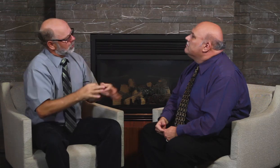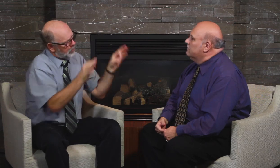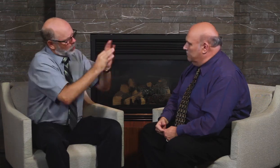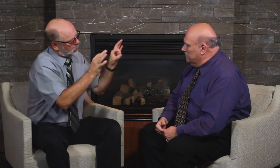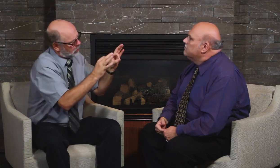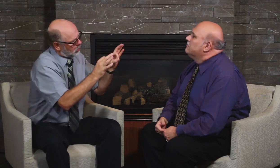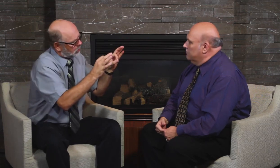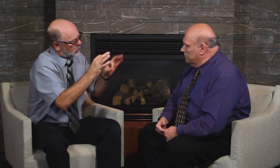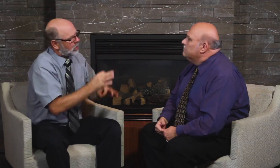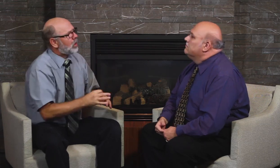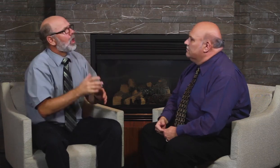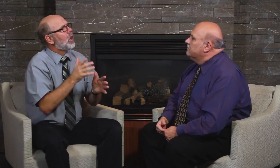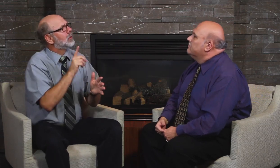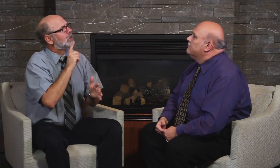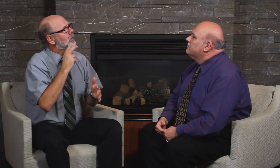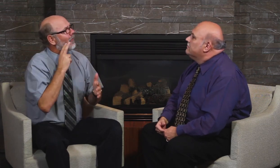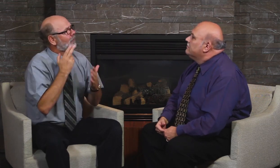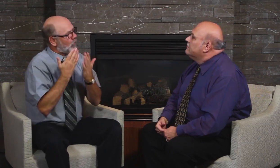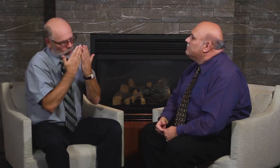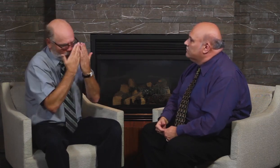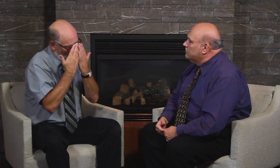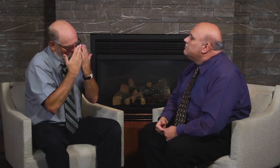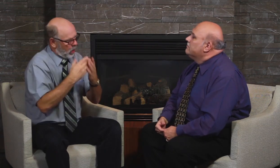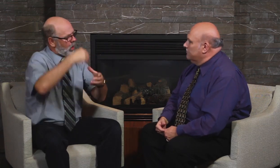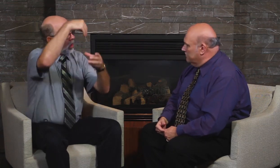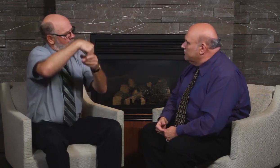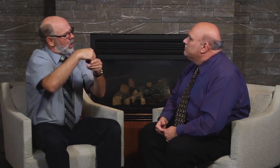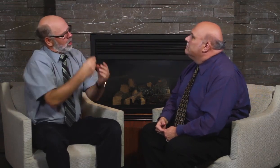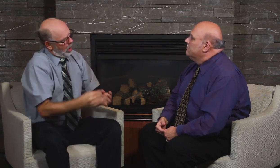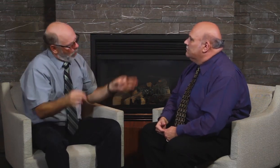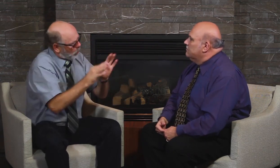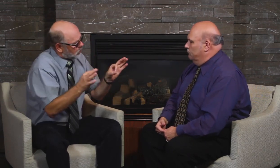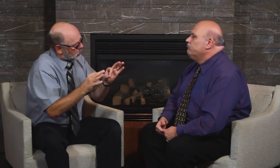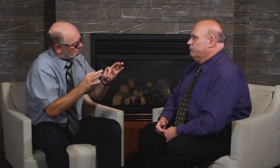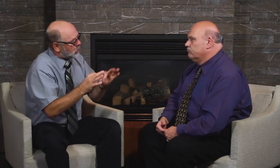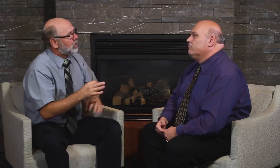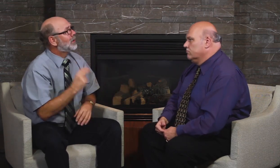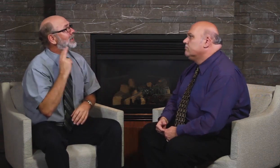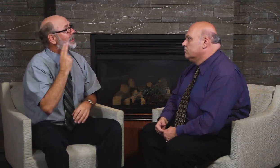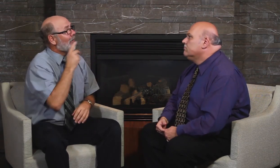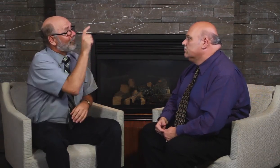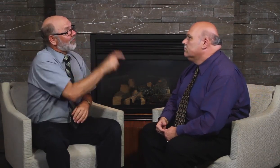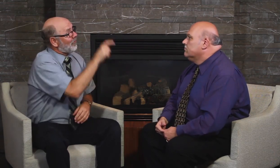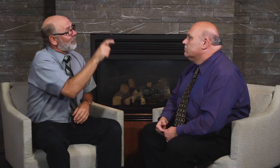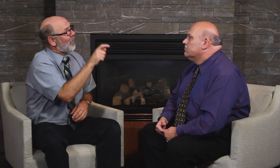Sign Language Rights and Deaf schools. We need